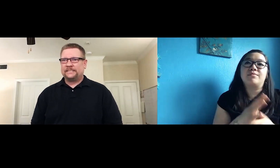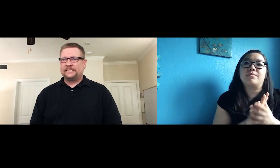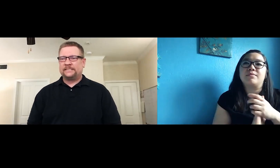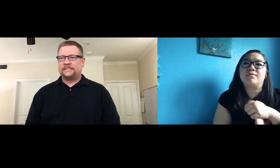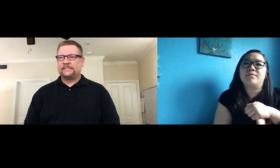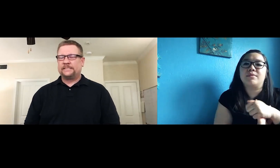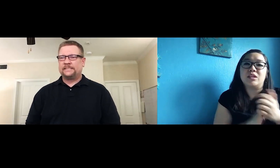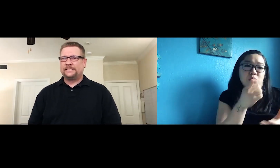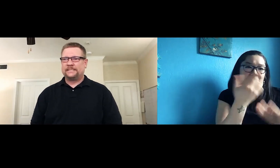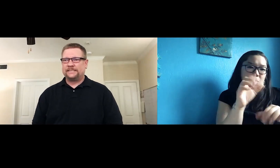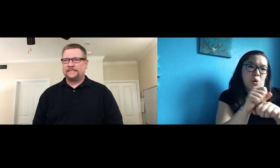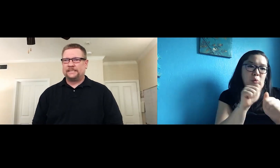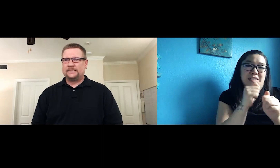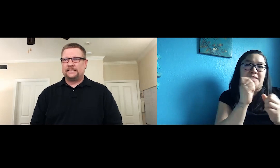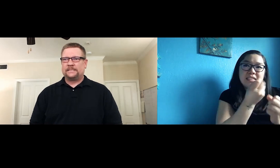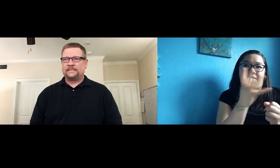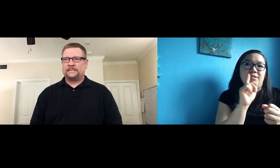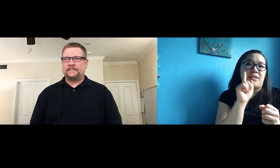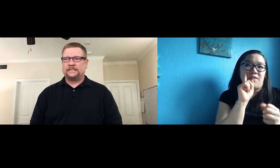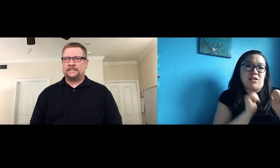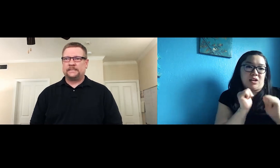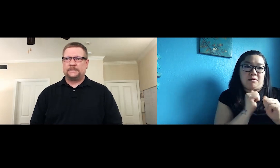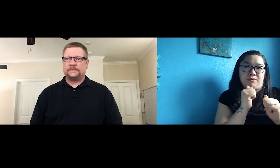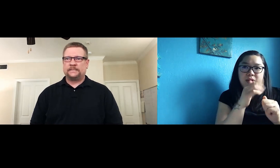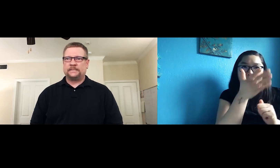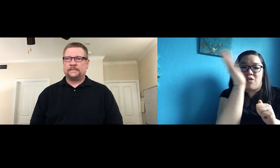Ok, jumping to the next question – you’ve worked with several deaf theaters.